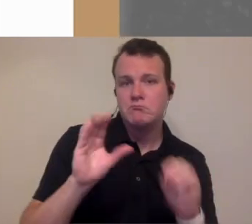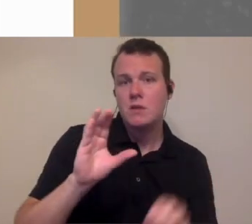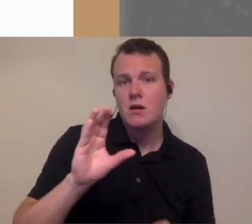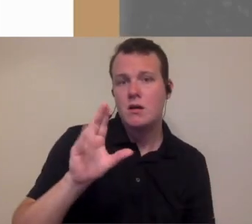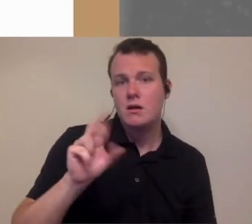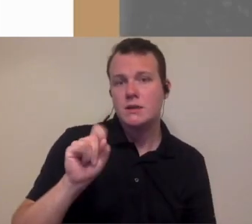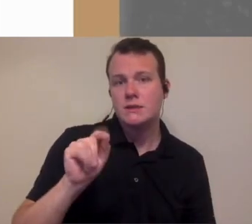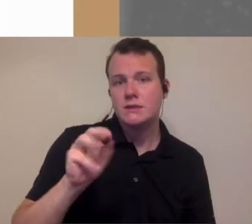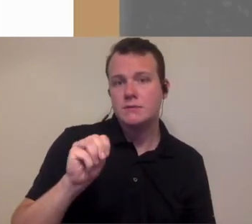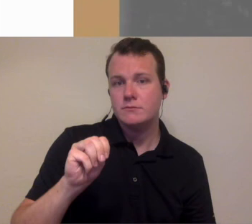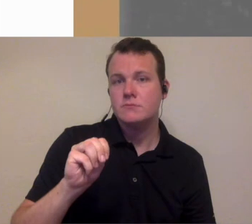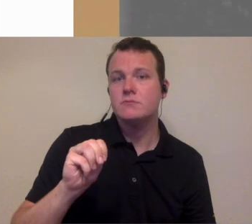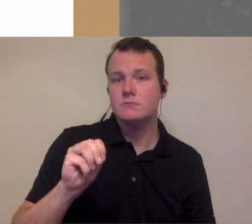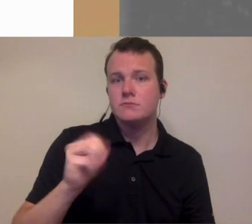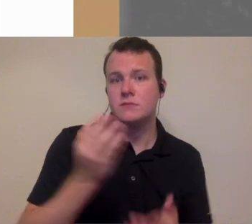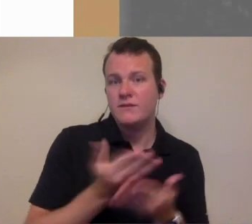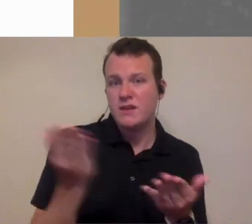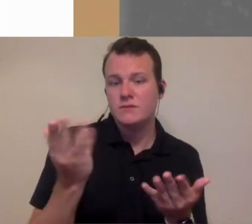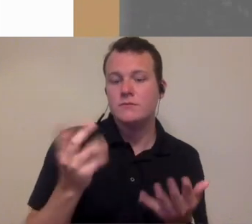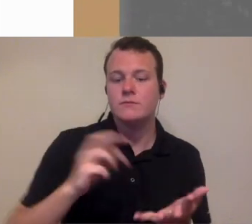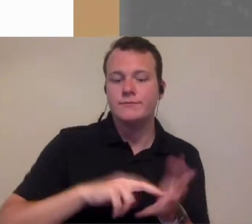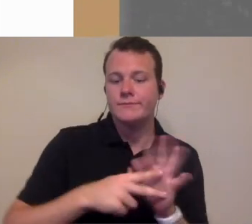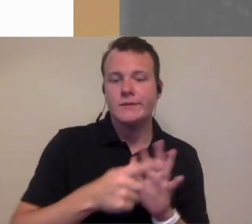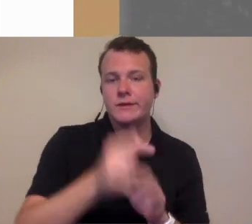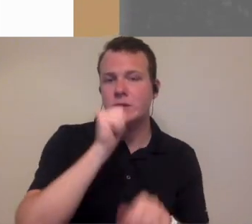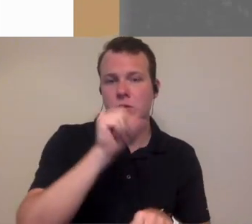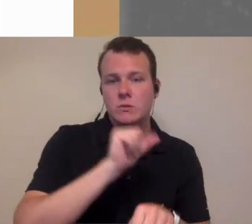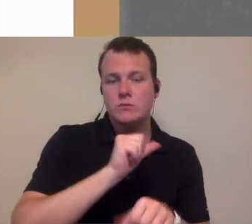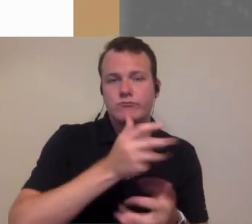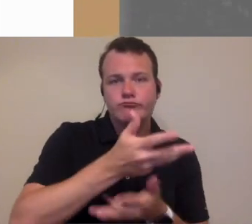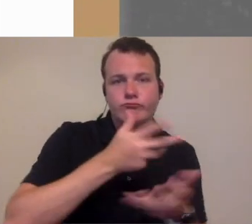men at all custom devices certainly they're not going to be working with